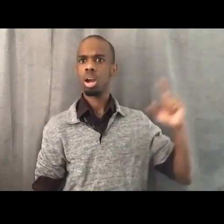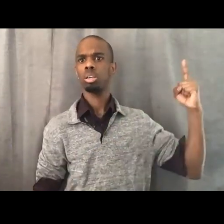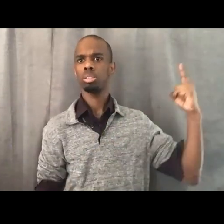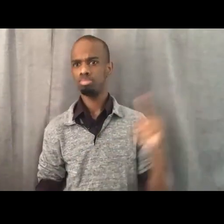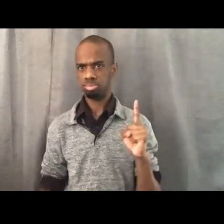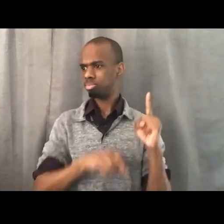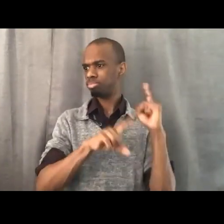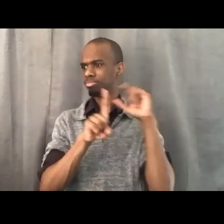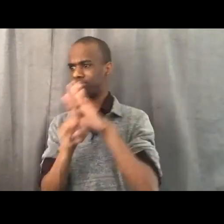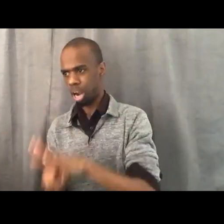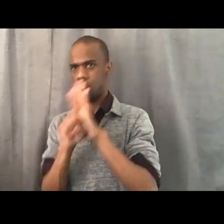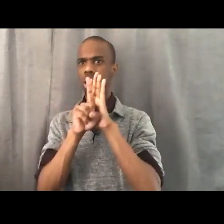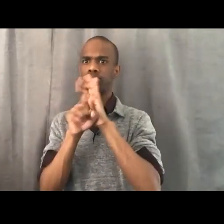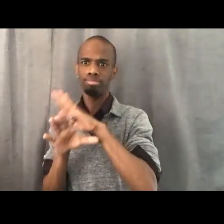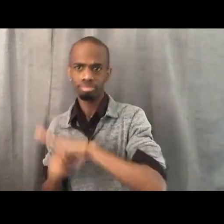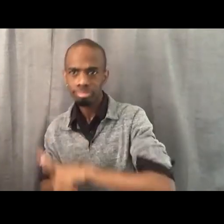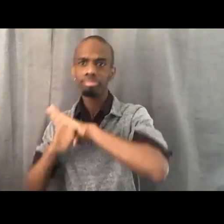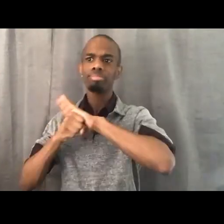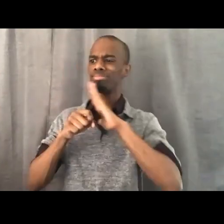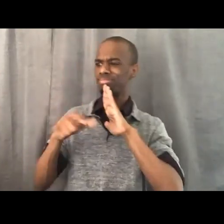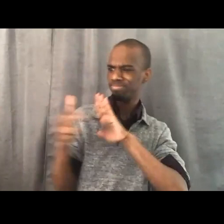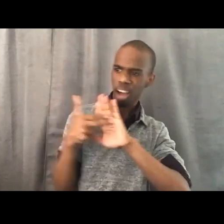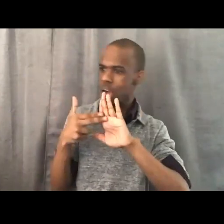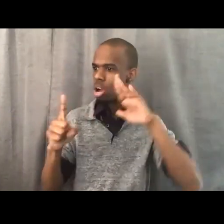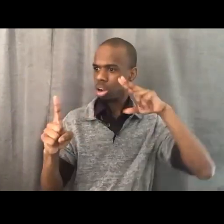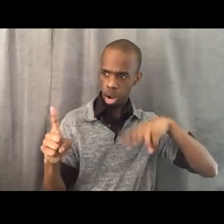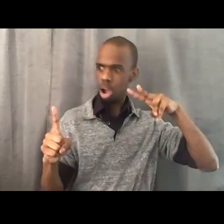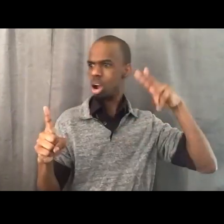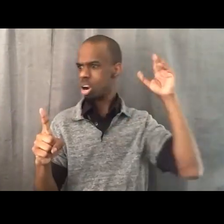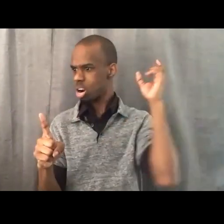and brutalize and terrorize Black community.